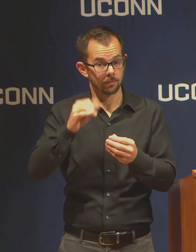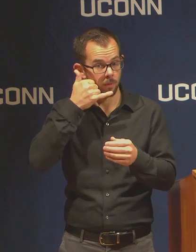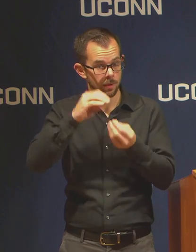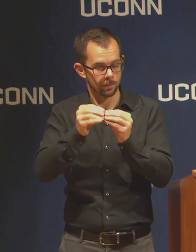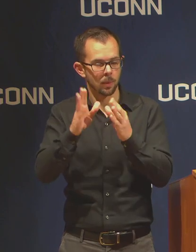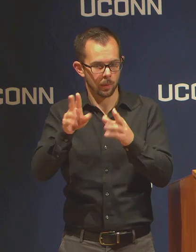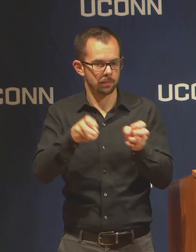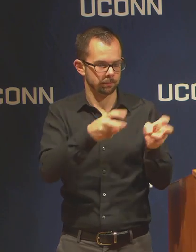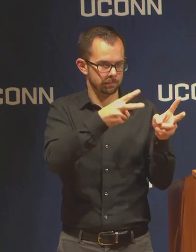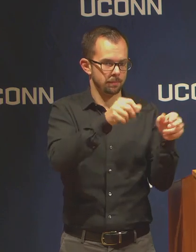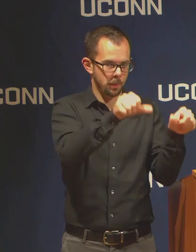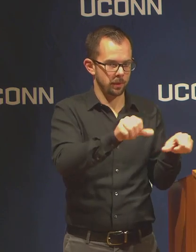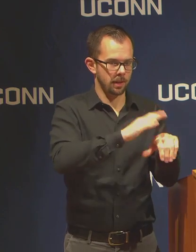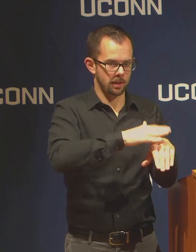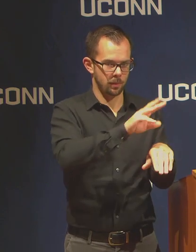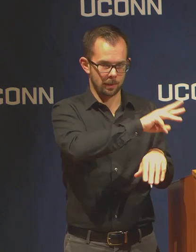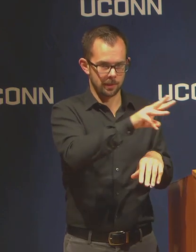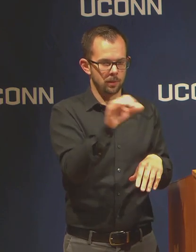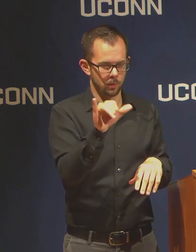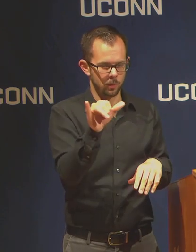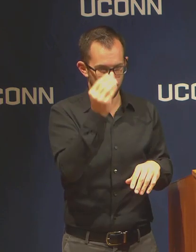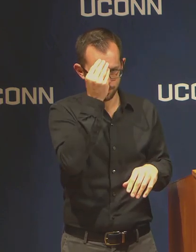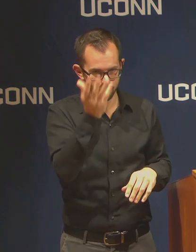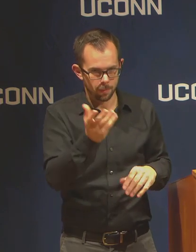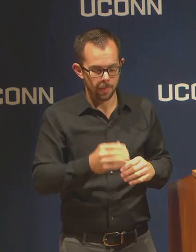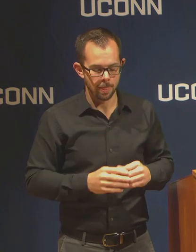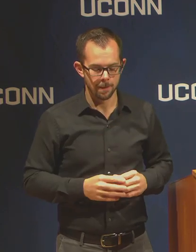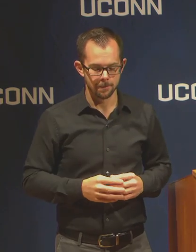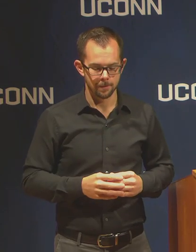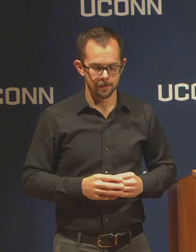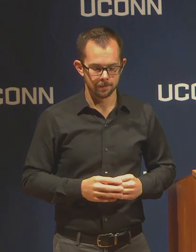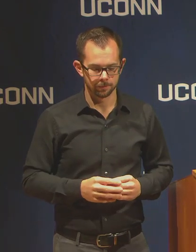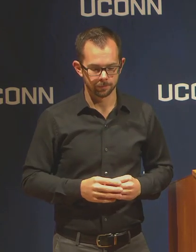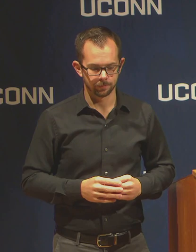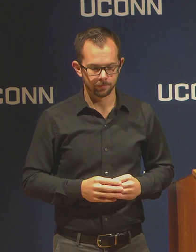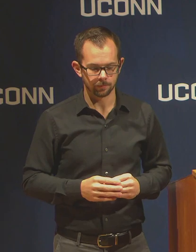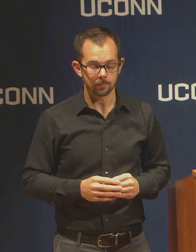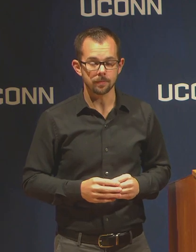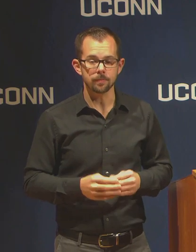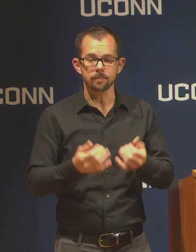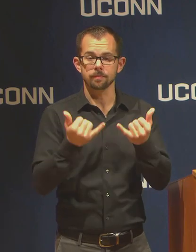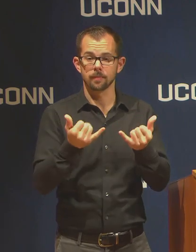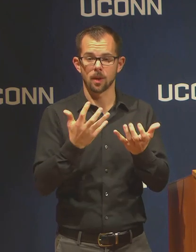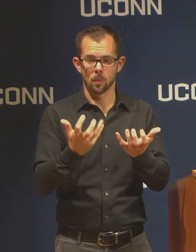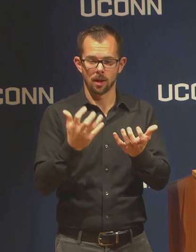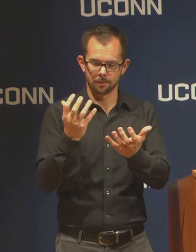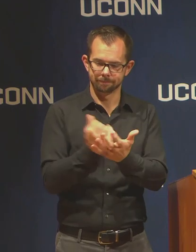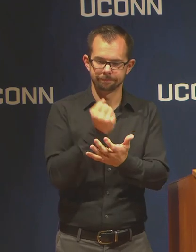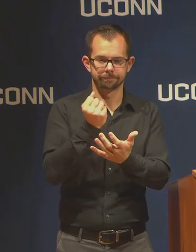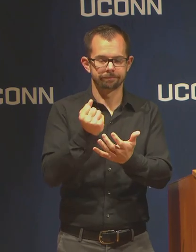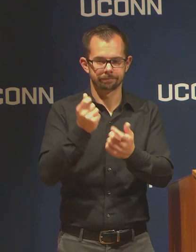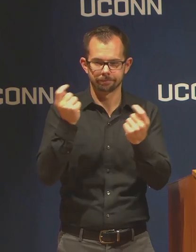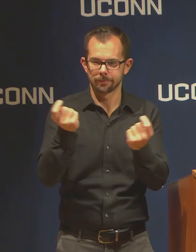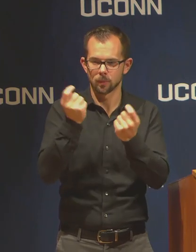I want to celebrate and thank the members of our community who are doing heroic work,